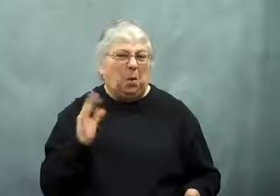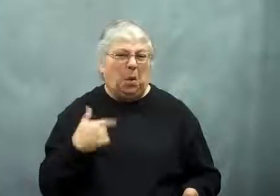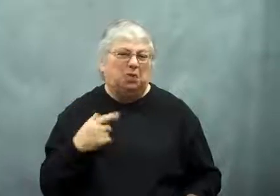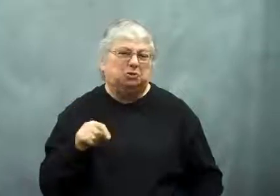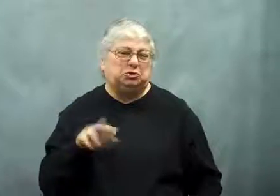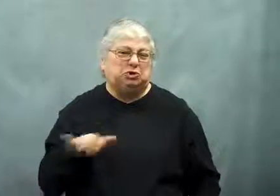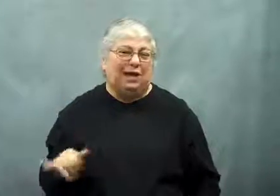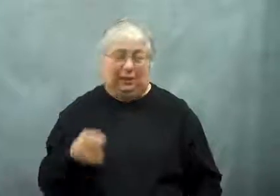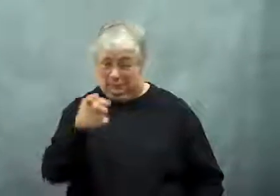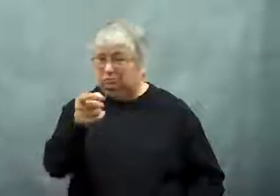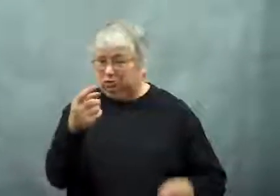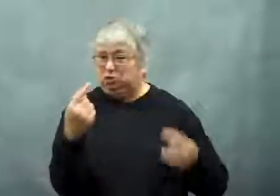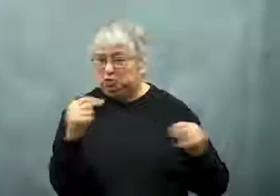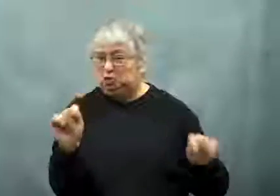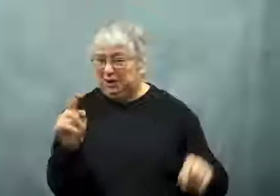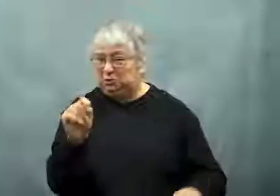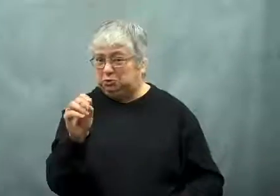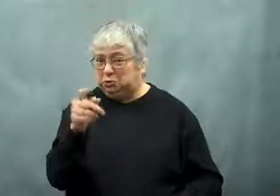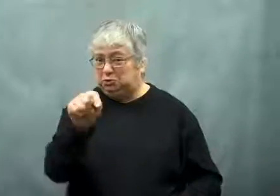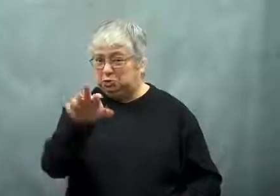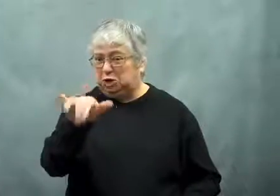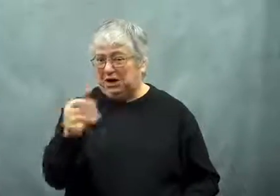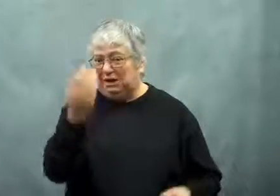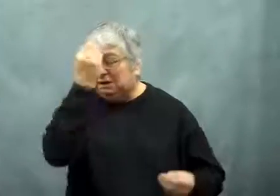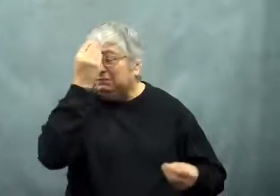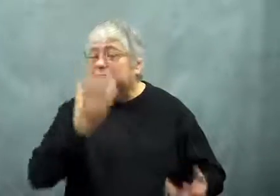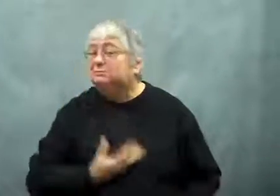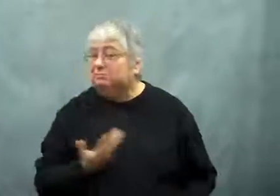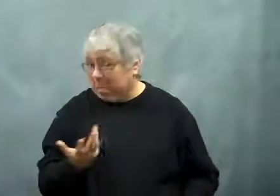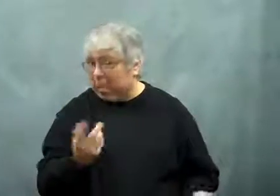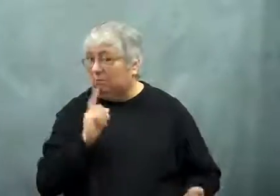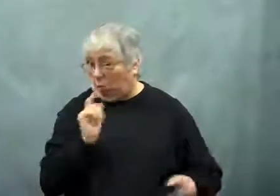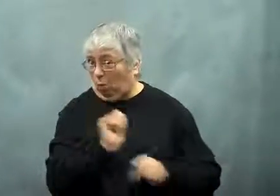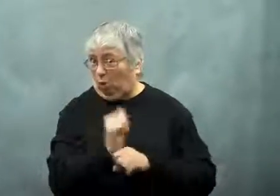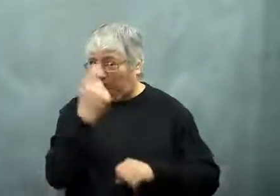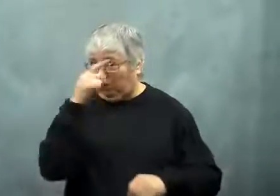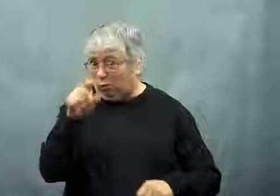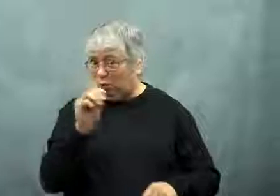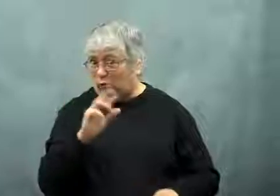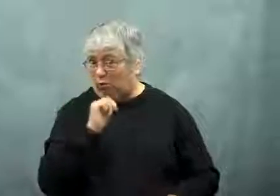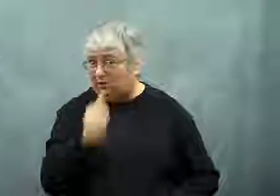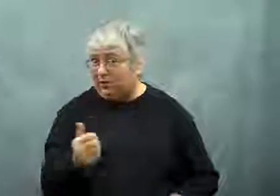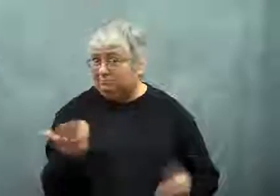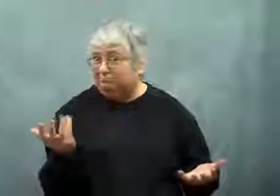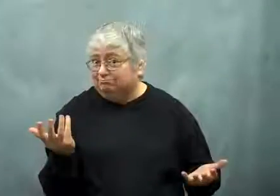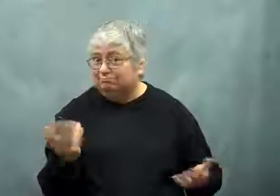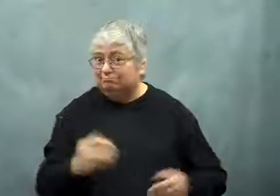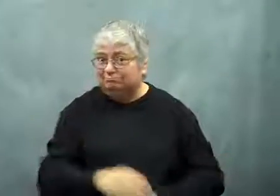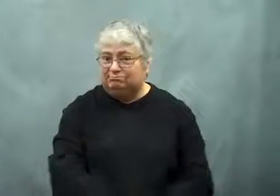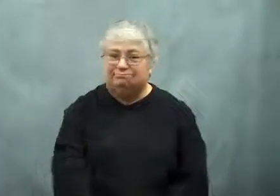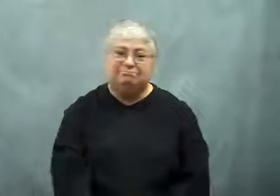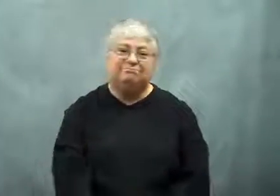I'm going to try it. You try it too, and let me know if it works for you.